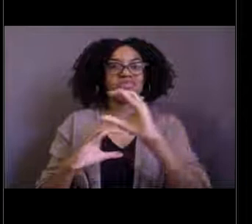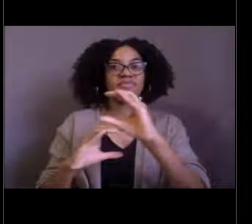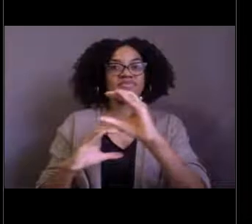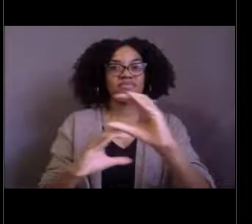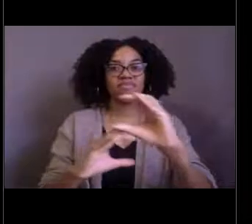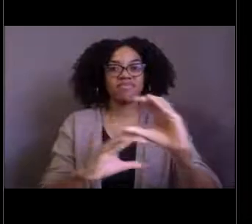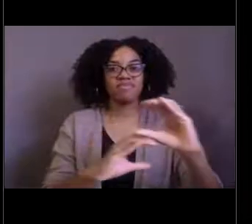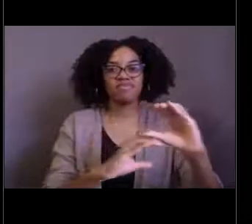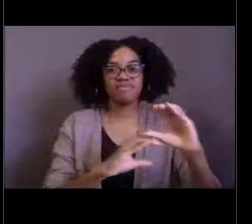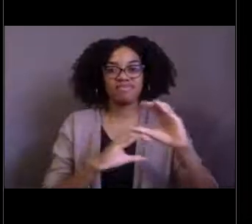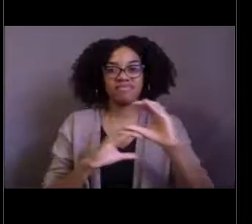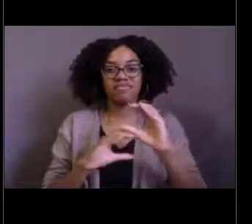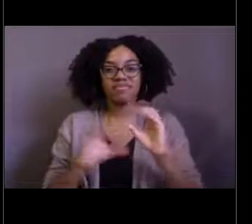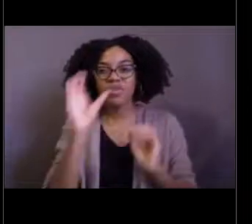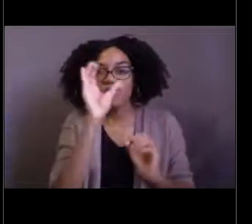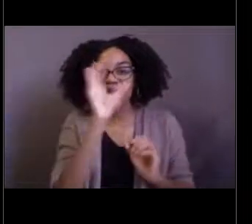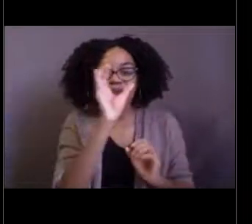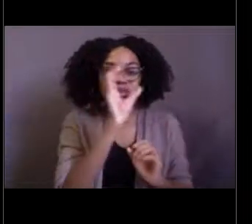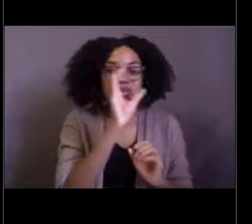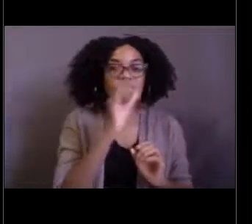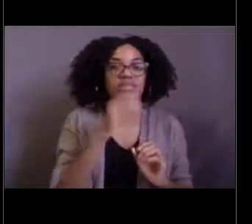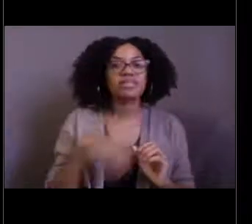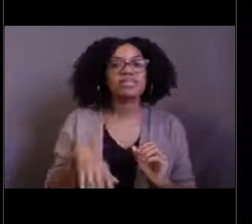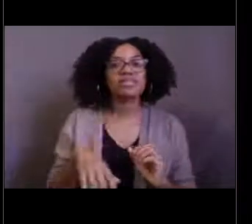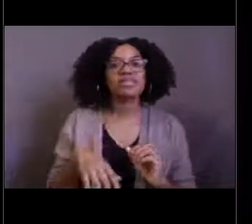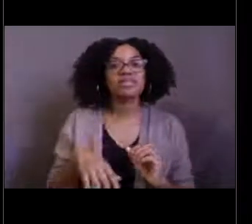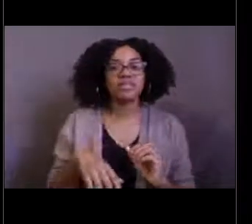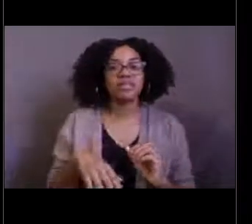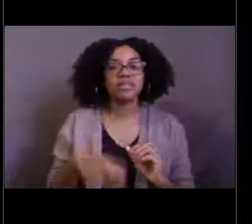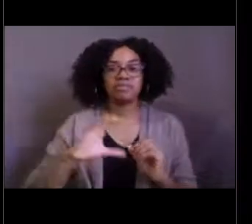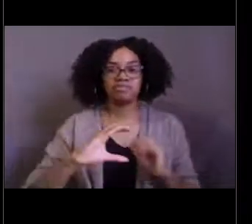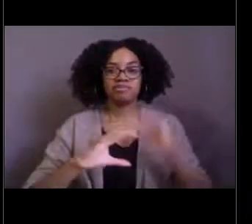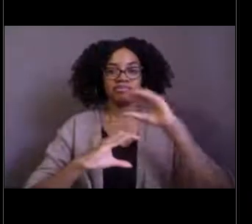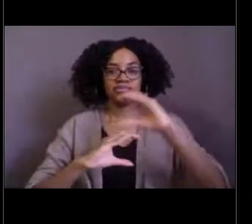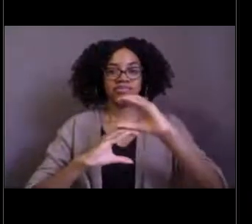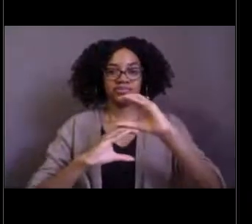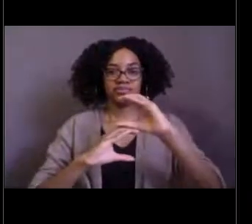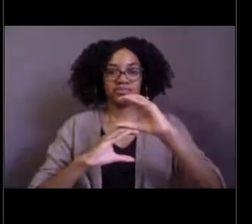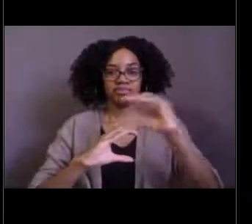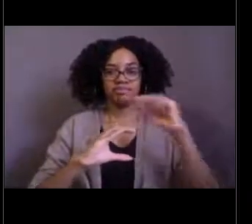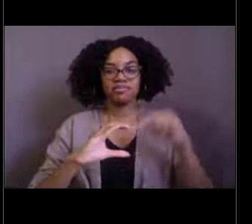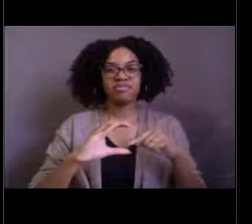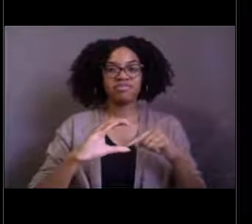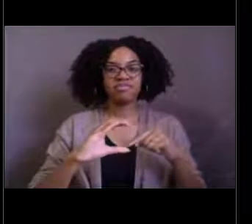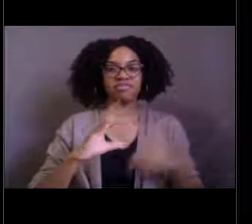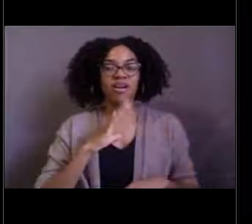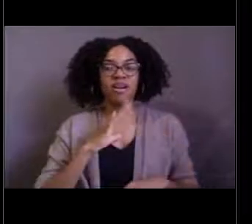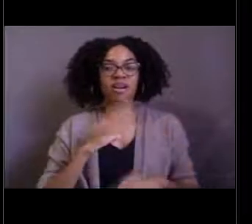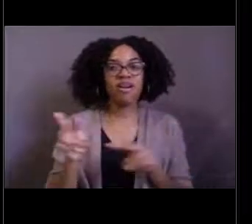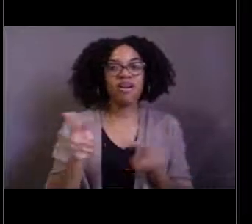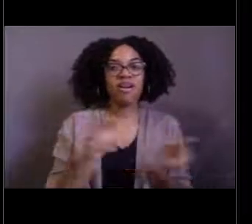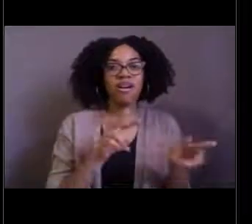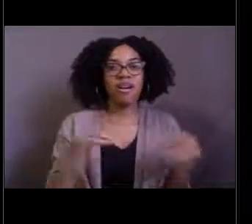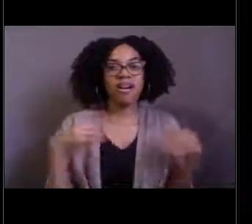So D2 sits and looks right at all the cool animals and Seirios provides additional information